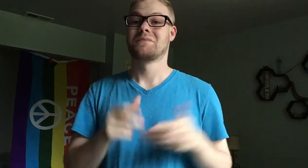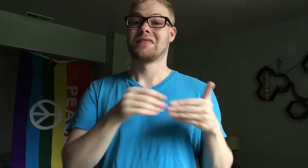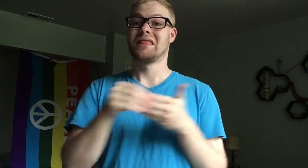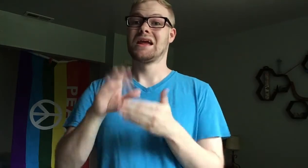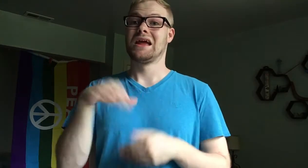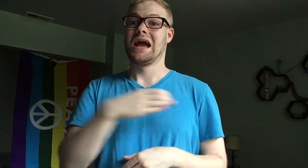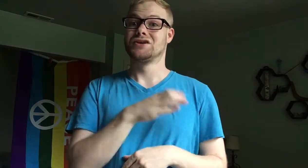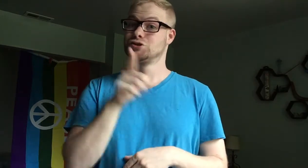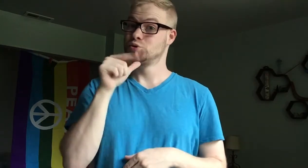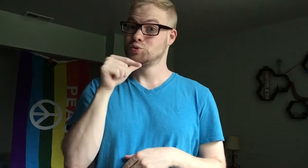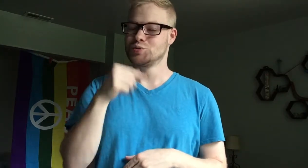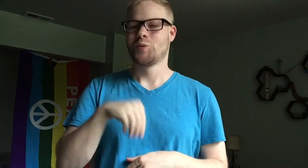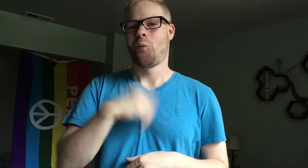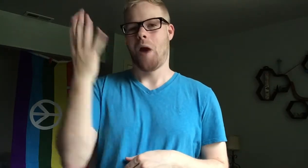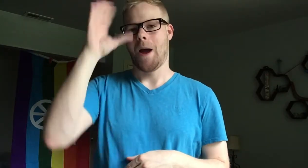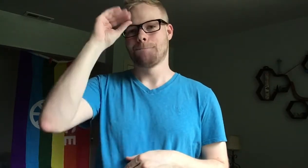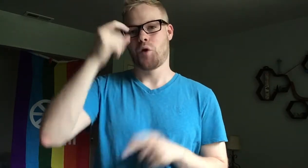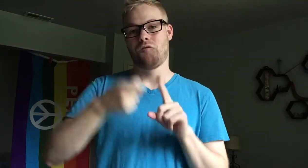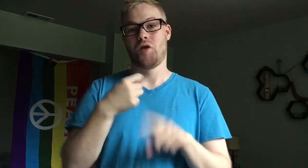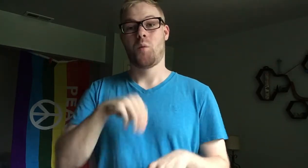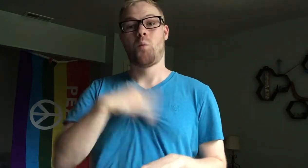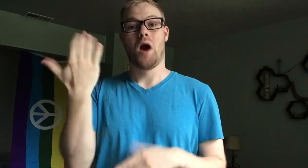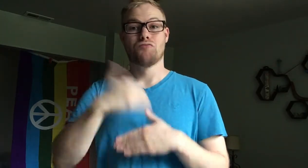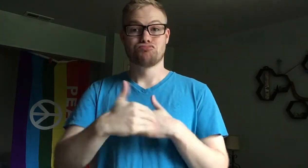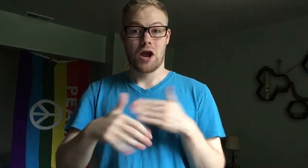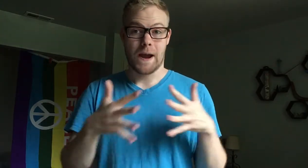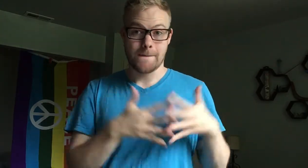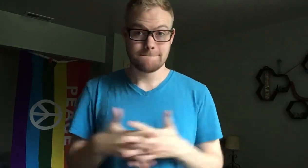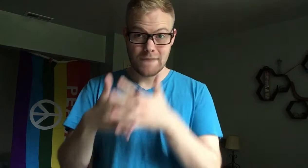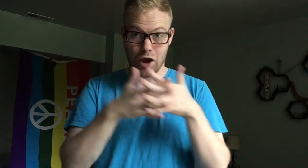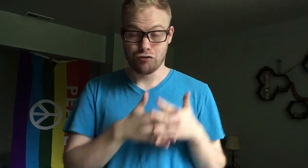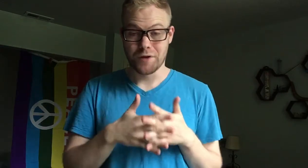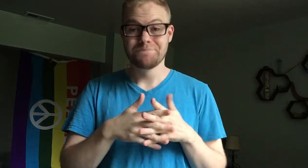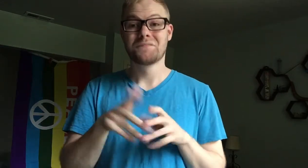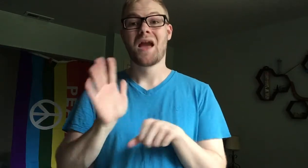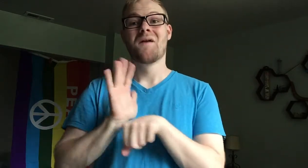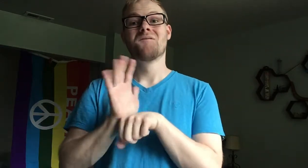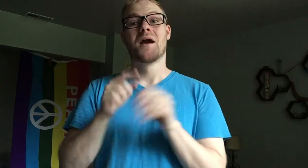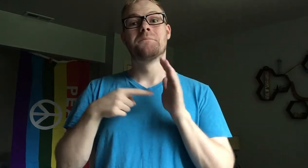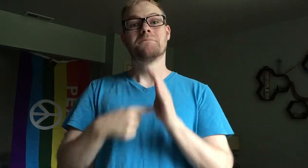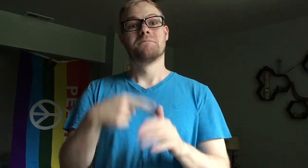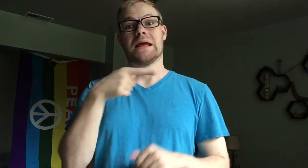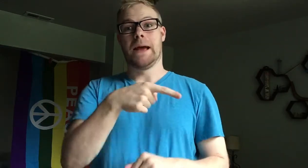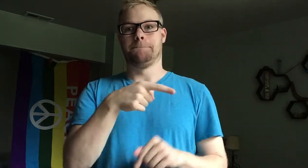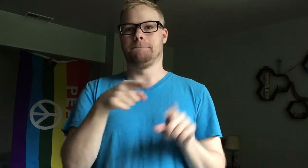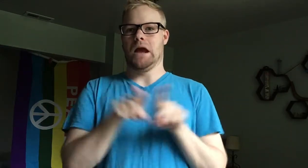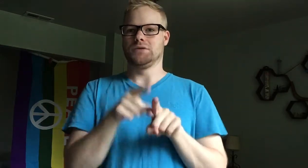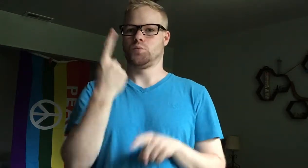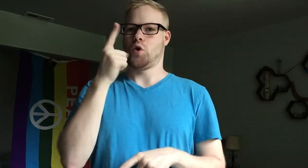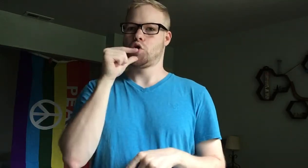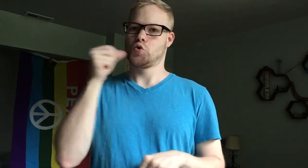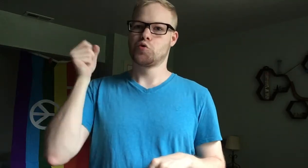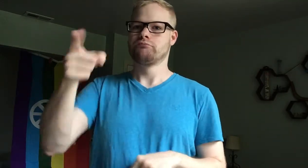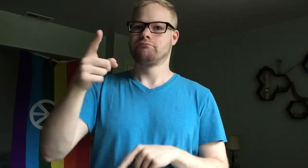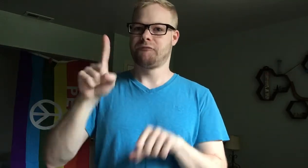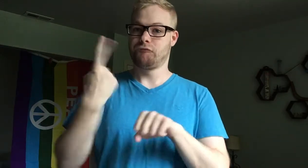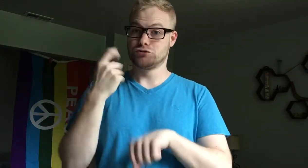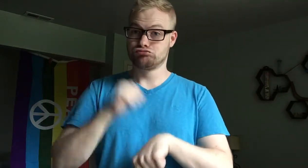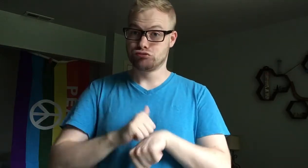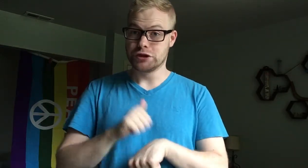The lead character is a white boy from white bread America, and the film portrays him as the one who threw the first brick.